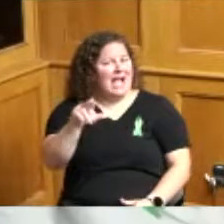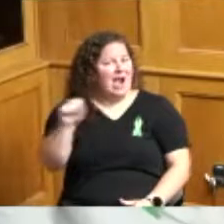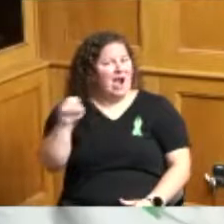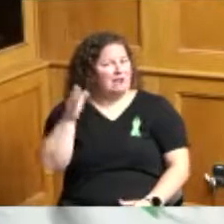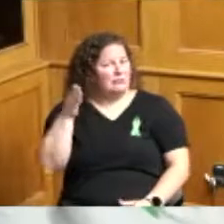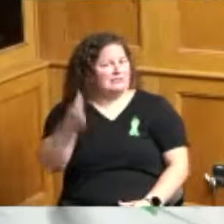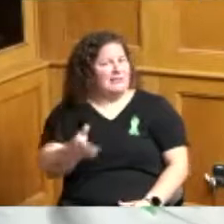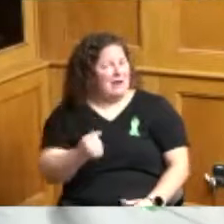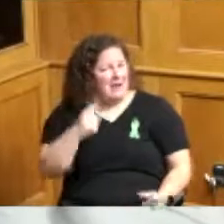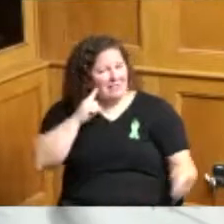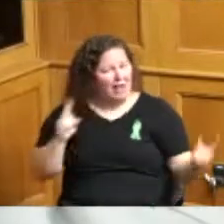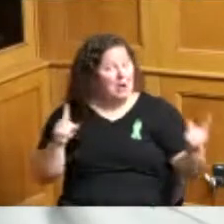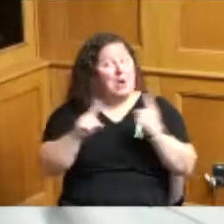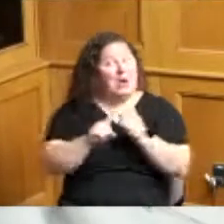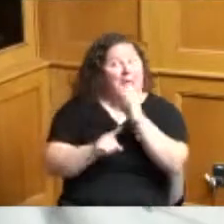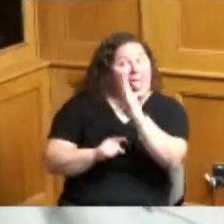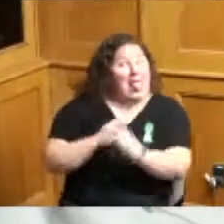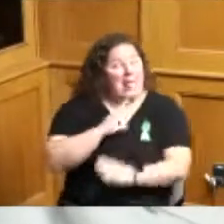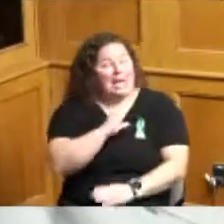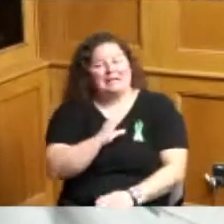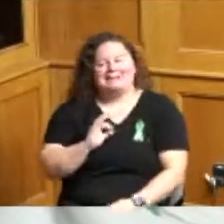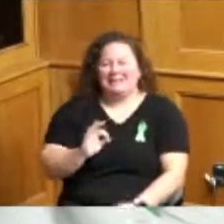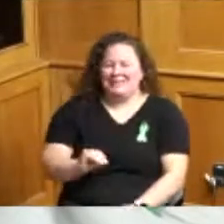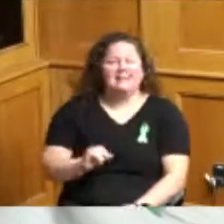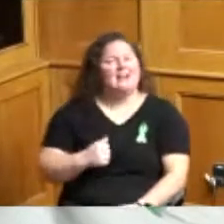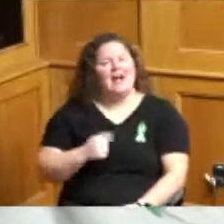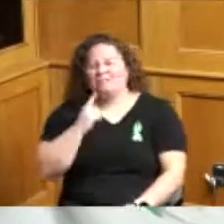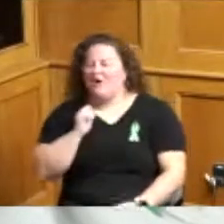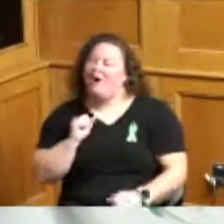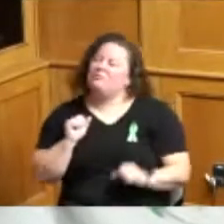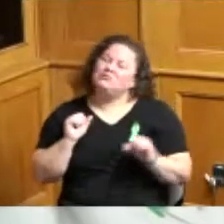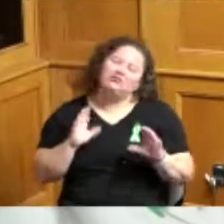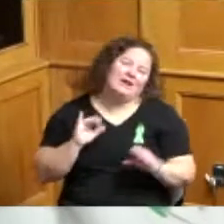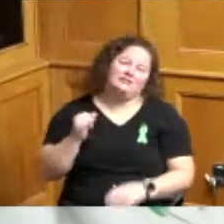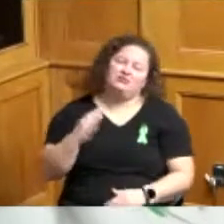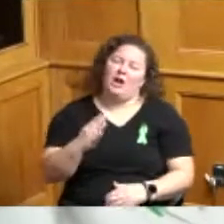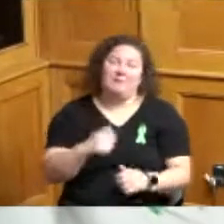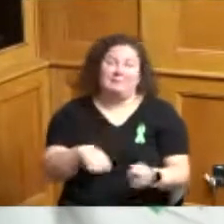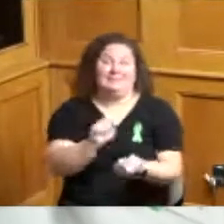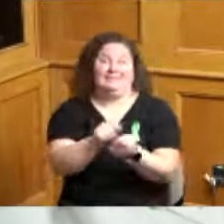but they did a great job I thought especially with those screenings so it still might oh no it's not